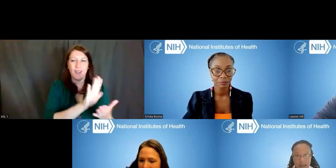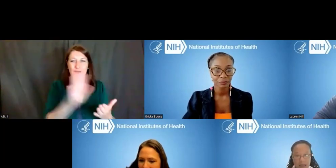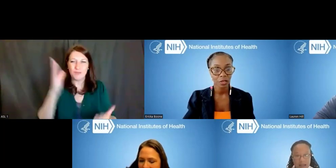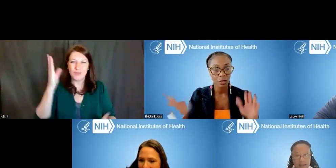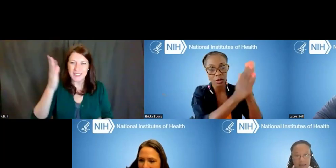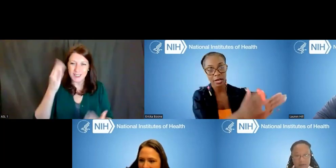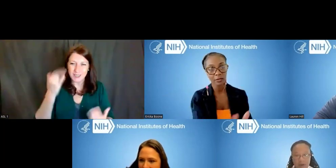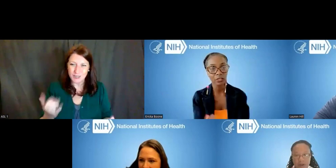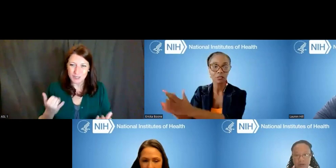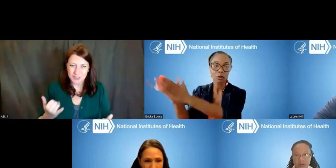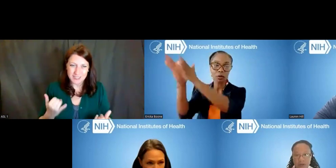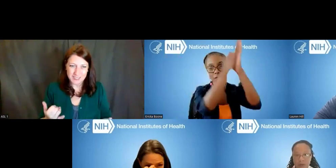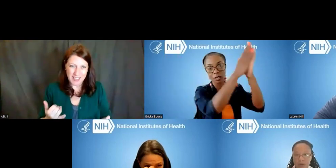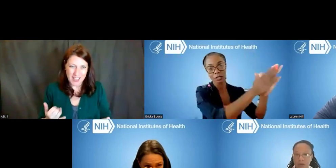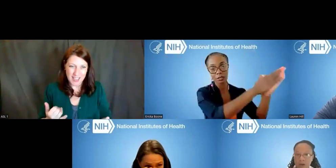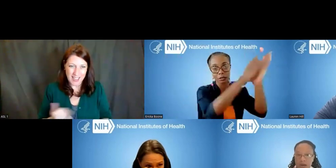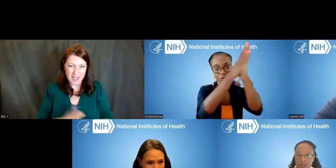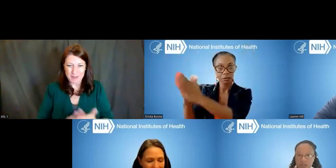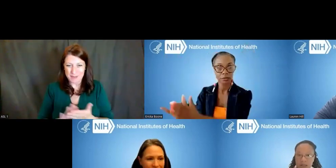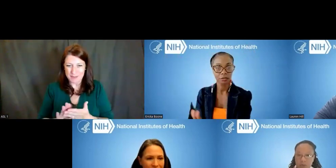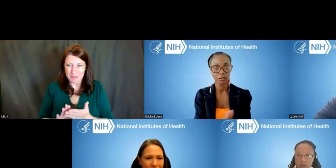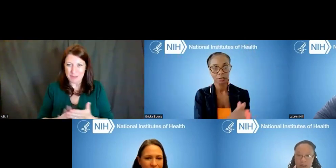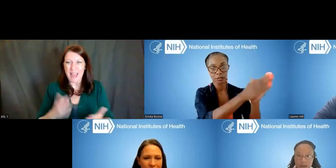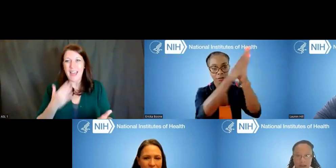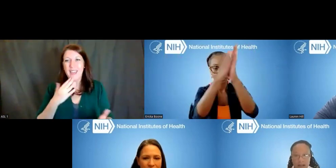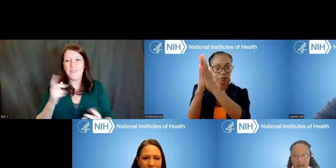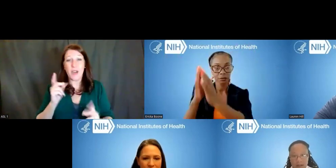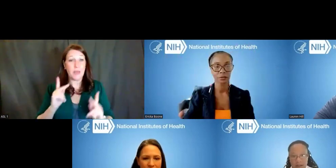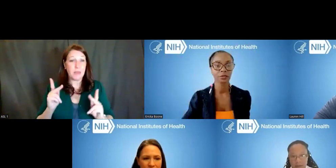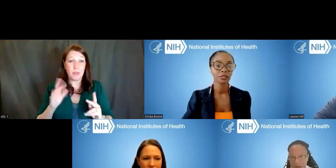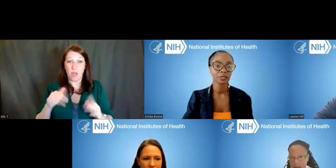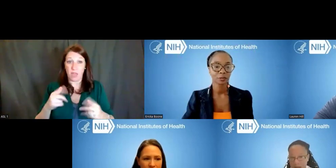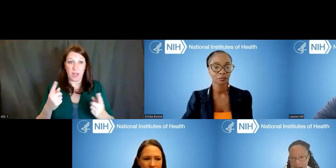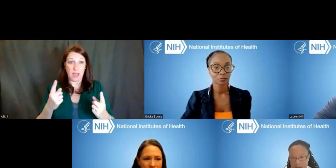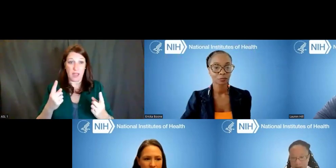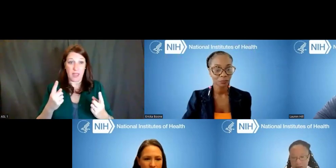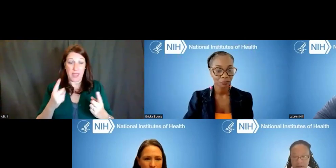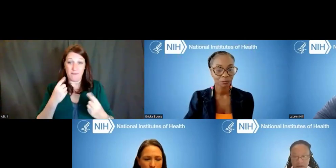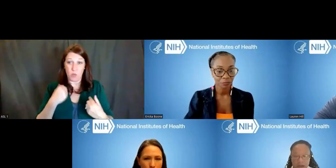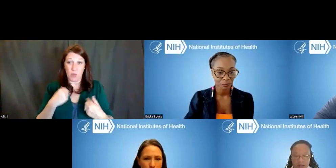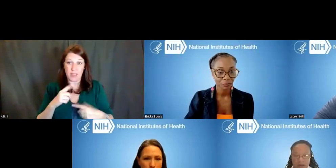And for those who -- questions that we have not answered or addressed,